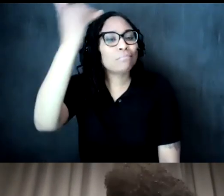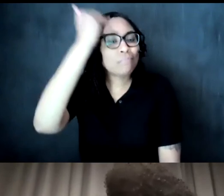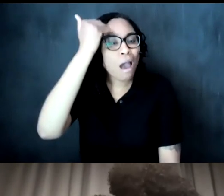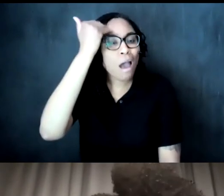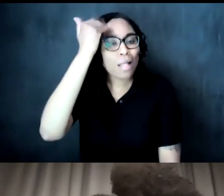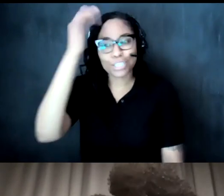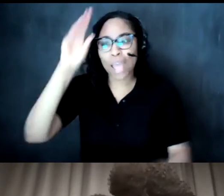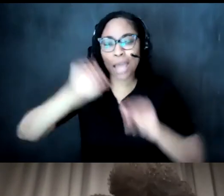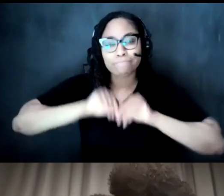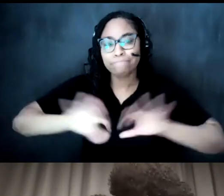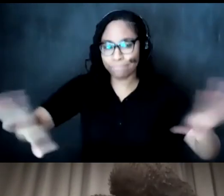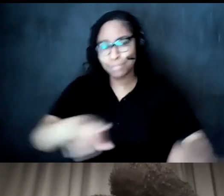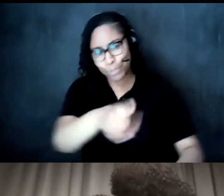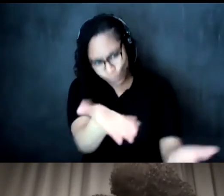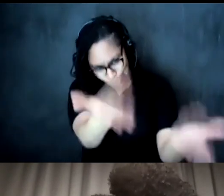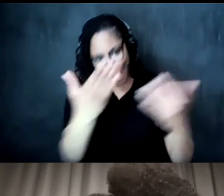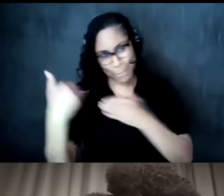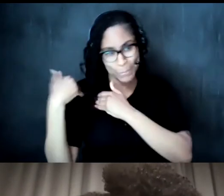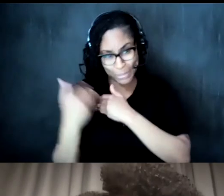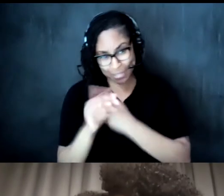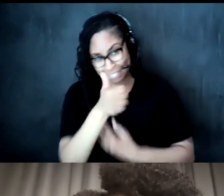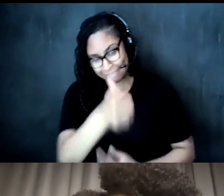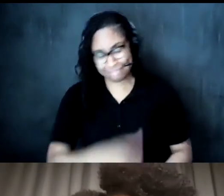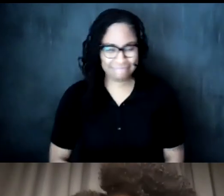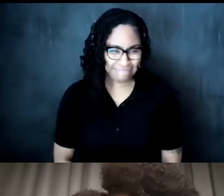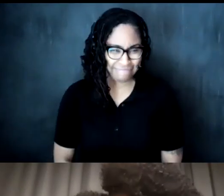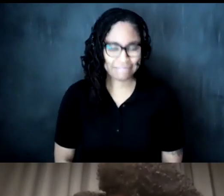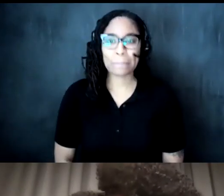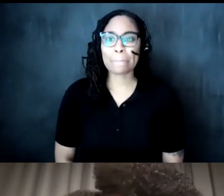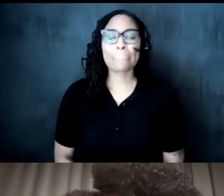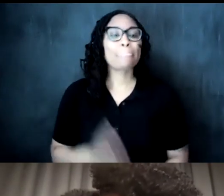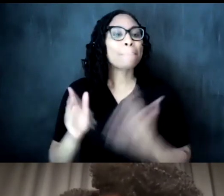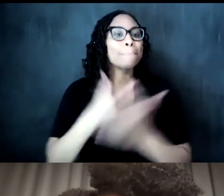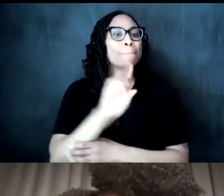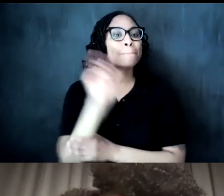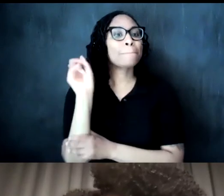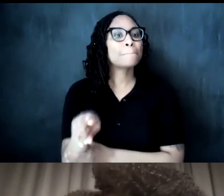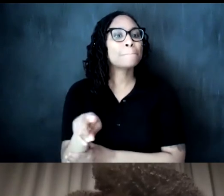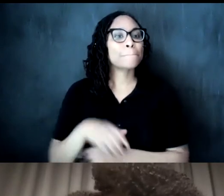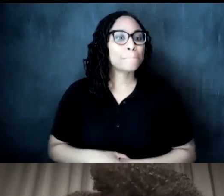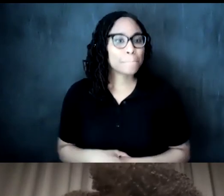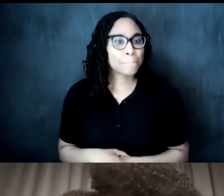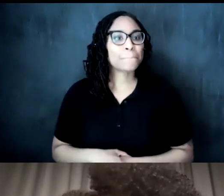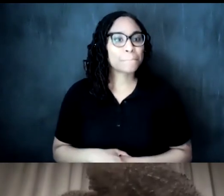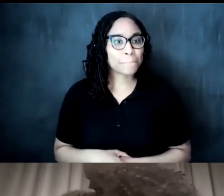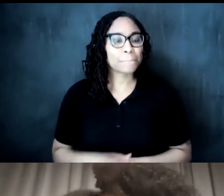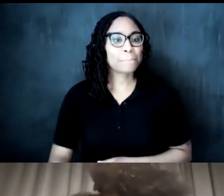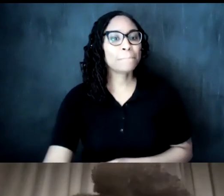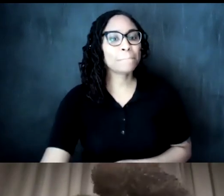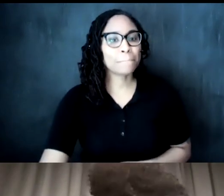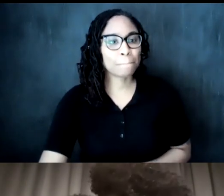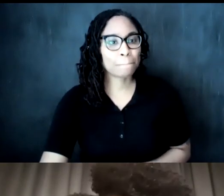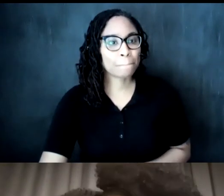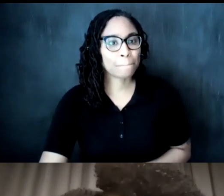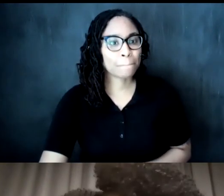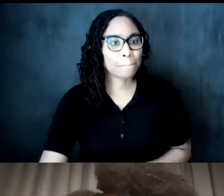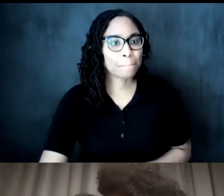we should definitely do that okay um our next question is from amandillo kuzan larissa do you